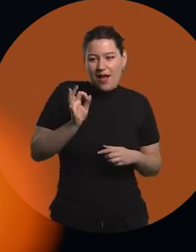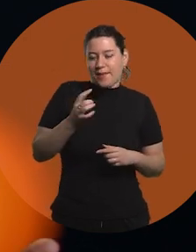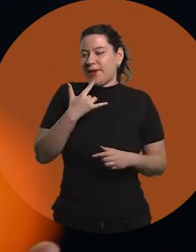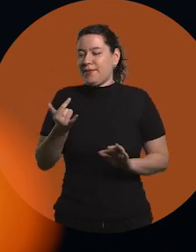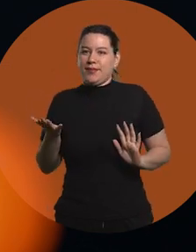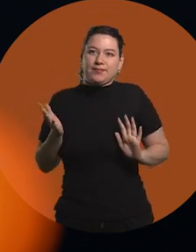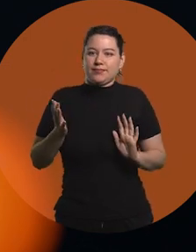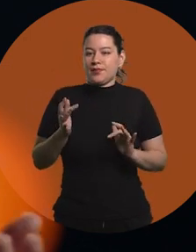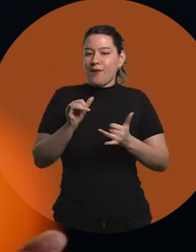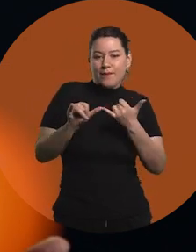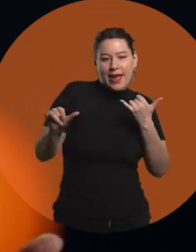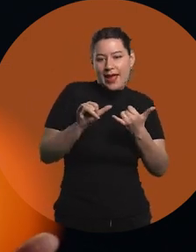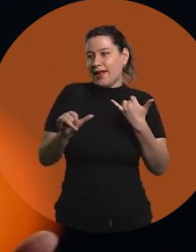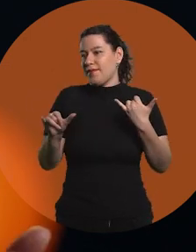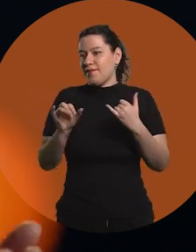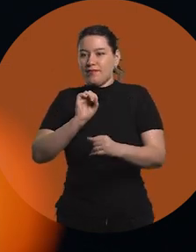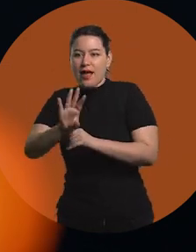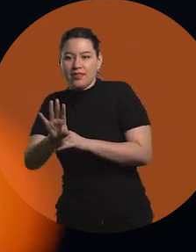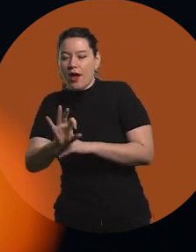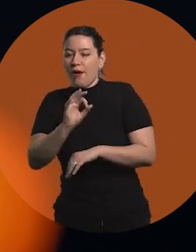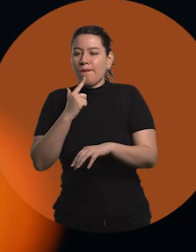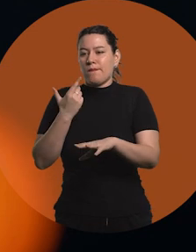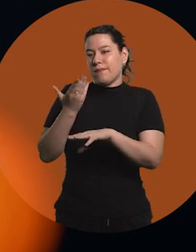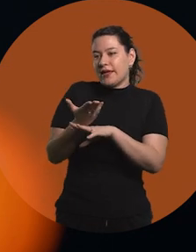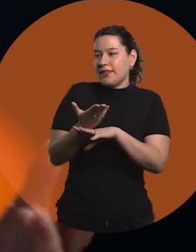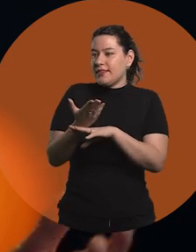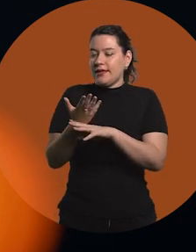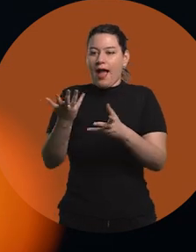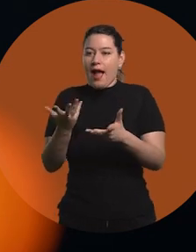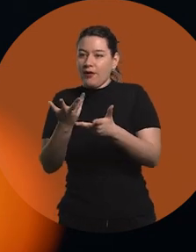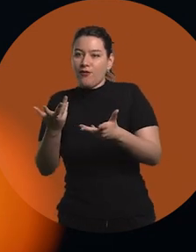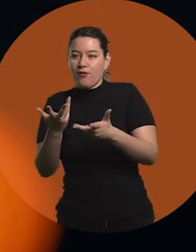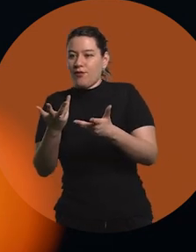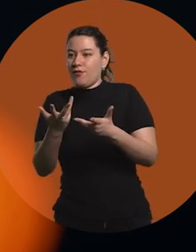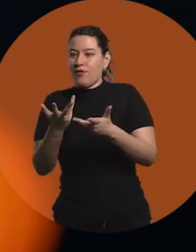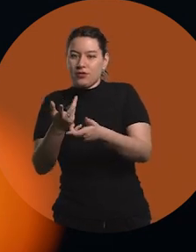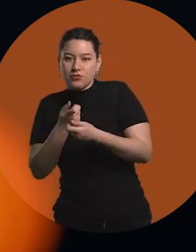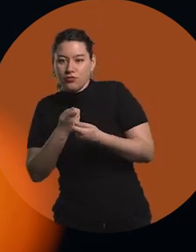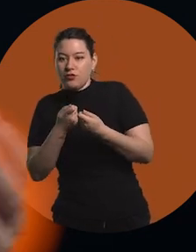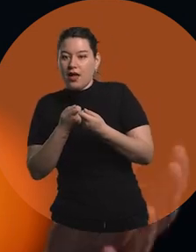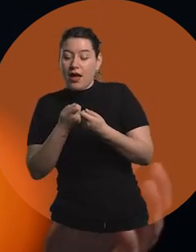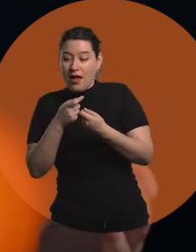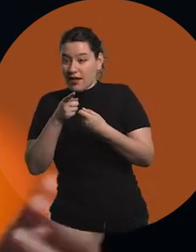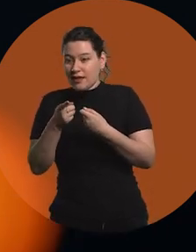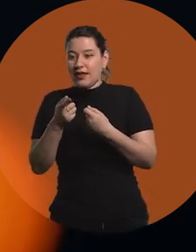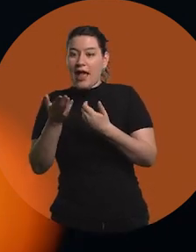And so you can make it, you're just an email away, a reference or whatever, away,